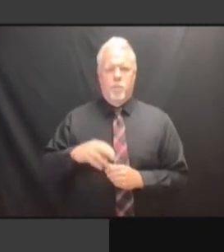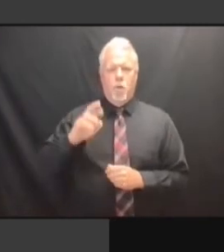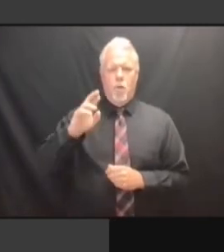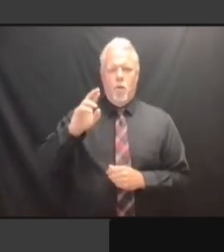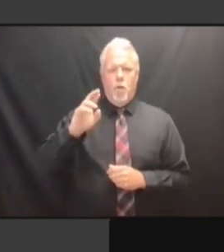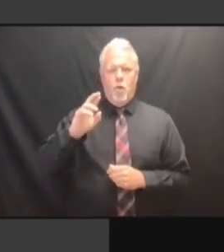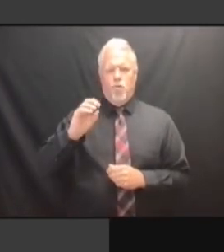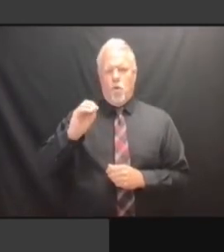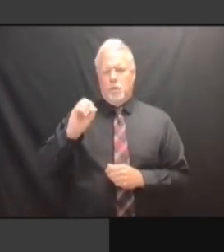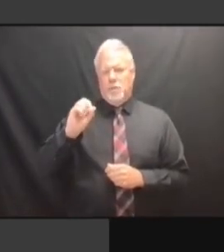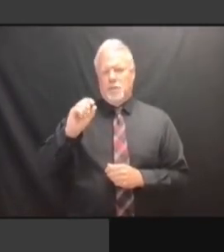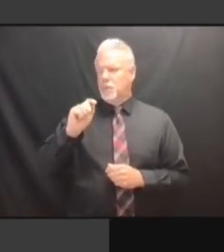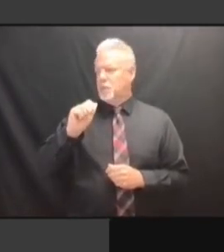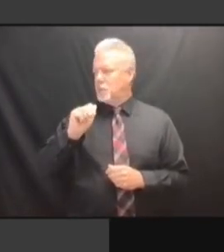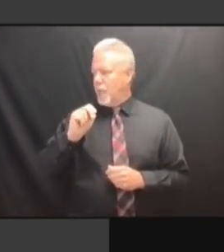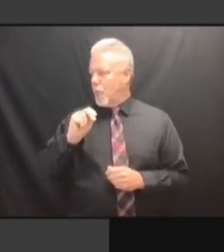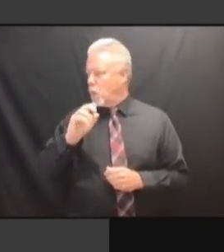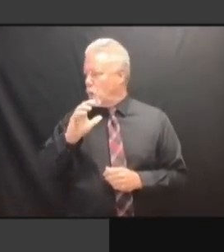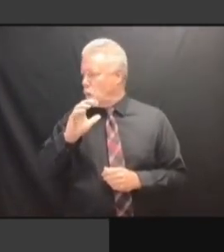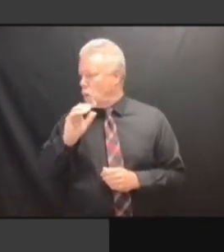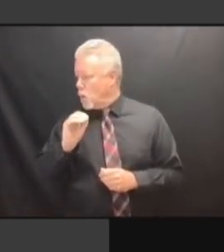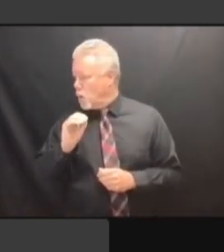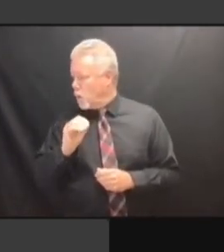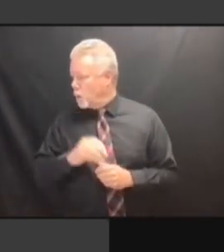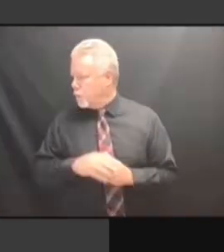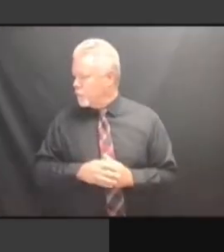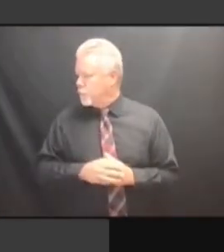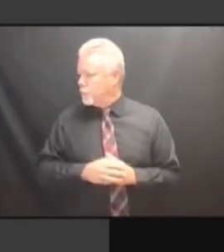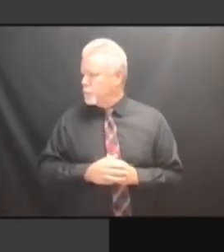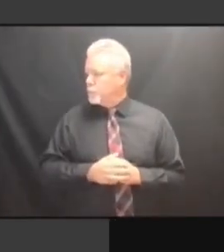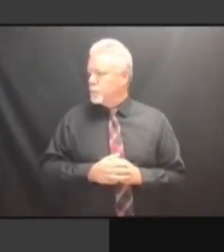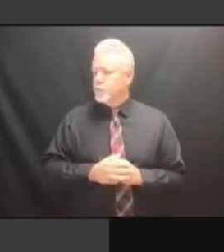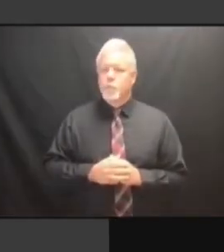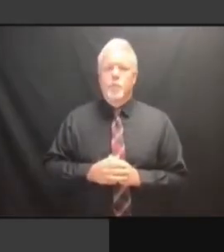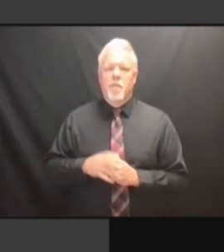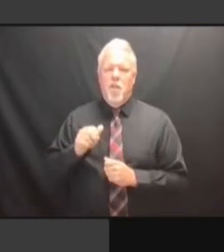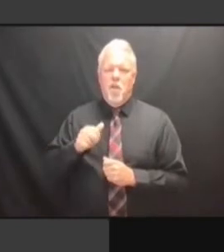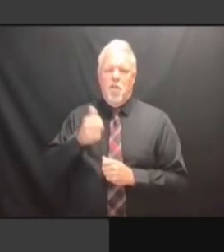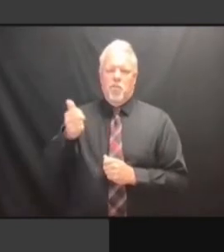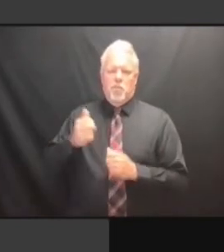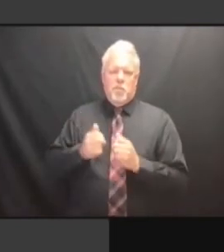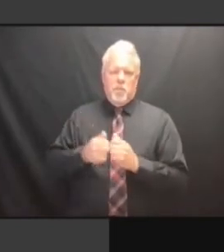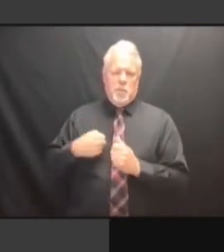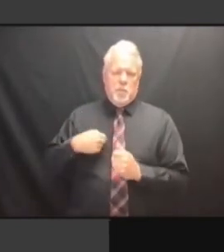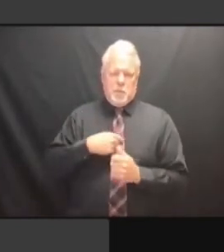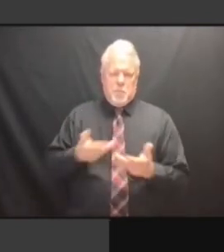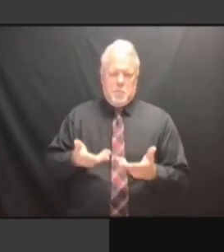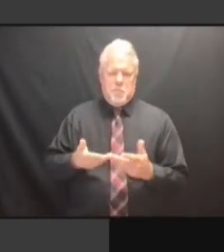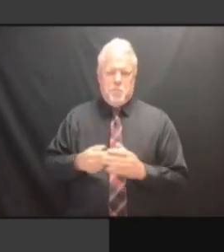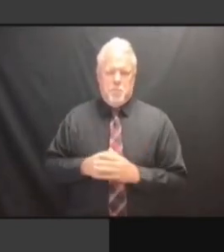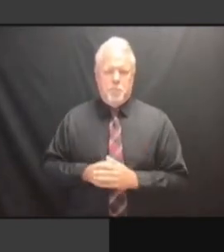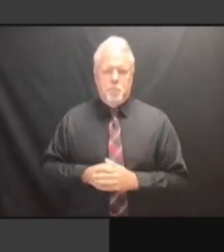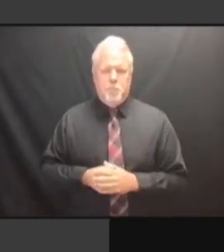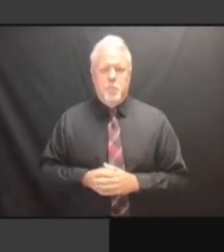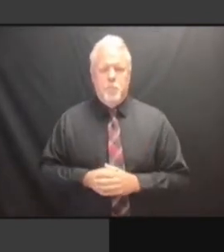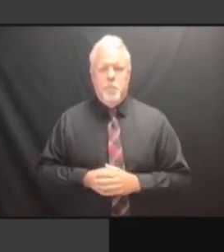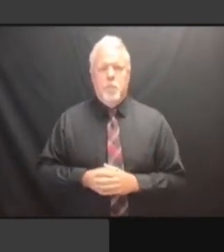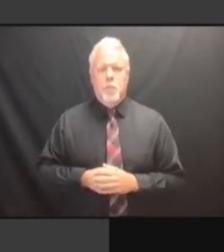WE'LL BEGIN WITH MINUTES FROM -- I GUESS WE HAVE TWO WE'LL BEGIN WITH MINUTES FROM -- I GUESS WE HAVE TWO SETS WE'LL BEGIN WITH MINUTES FROM -- I GUESS WE HAVE TWO SETS OF I GUESS WE HAVE TWO SETS OF I GUESS WE HAVE TWO SETS OF MINUTES, I GUESS WE HAVE TWO SETS OF MINUTES, ONE I GUESS WE HAVE TWO SETS OF MINUTES, ONE IS I GUESS WE HAVE TWO SETS OF MINUTES, ONE IS AUGUST I GUESS WE HAVE TWO SETS OF MINUTES, ONE IS AUGUST 2, I GUESS WE HAVE TWO SETS OF MINUTES, ONE IS AUGUST 2, ONE I GUESS WE HAVE TWO SETS OF MINUTES, ONE IS AUGUST 2, ONE IS MINUTES, ONE IS AUGUST 2, ONE IS MINUTES, ONE IS AUGUST 2, ONE IS JULY MINUTES, ONE IS AUGUST 2, ONE IS JULY 28 MINUTES, ONE IS AUGUST 2, ONE IS JULY 28 OF MINUTES, ONE IS AUGUST 2, ONE IS JULY 28 OF THIS MINUTES, ONE IS AUGUST 2, ONE IS JULY 28 OF THIS YEAR. JULY 28 OF THIS YEAR. JULY 28 OF THIS YEAR. IS JULY 28 OF THIS YEAR. IS THERE JULY 28 OF THIS YEAR. IS THERE ANY JULY 28 OF THIS YEAR. IS THERE ANY DISCUSSION JULY 28 OF THIS YEAR. IS THERE ANY DISCUSSION OR JULY 28 OF THIS YEAR. IS THERE ANY DISCUSSION OR -- IS THERE ANY DISCUSSION OR -- IS THERE ANY DISCUSSION OR -- >> IS THERE ANY DISCUSSION OR -- >> I IS THERE ANY DISCUSSION OR -- >> I MOVE IS THERE ANY DISCUSSION OR -- >> I MOVE ADOPTION IS THERE ANY DISCUSSION OR -- >> I MOVE ADOPTION OF IS THERE ANY DISCUSSION OR -- >> I MOVE ADOPTION OF BOTH